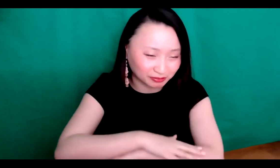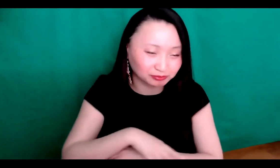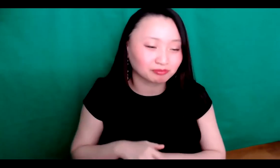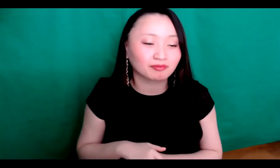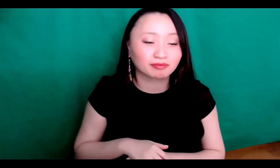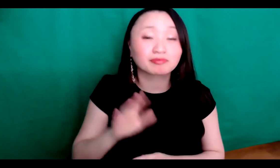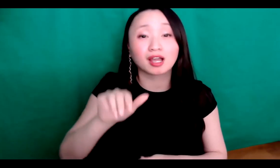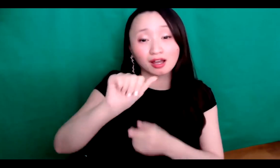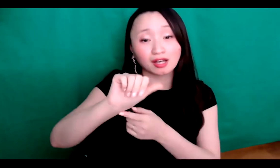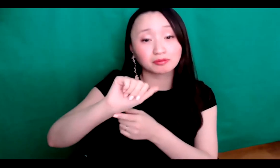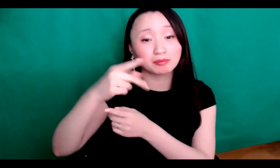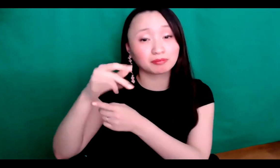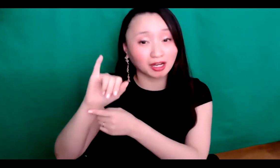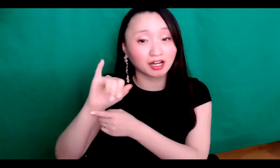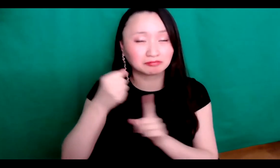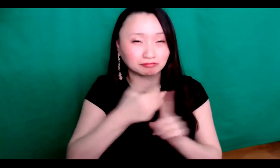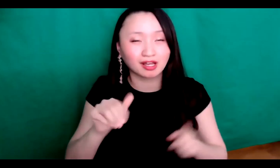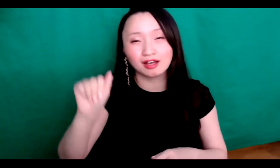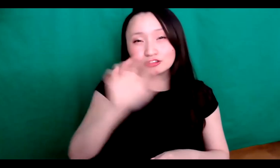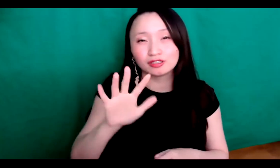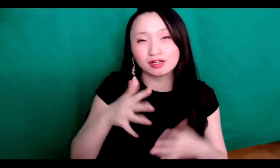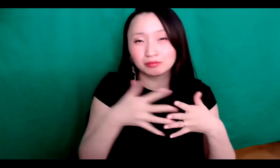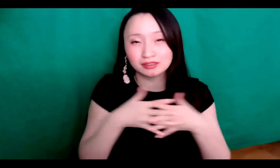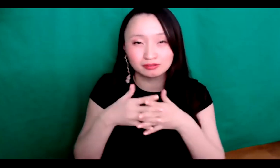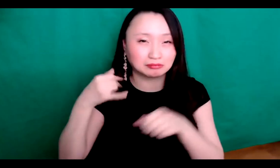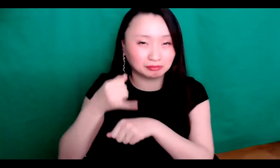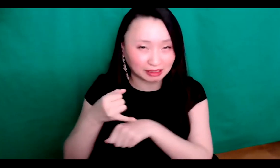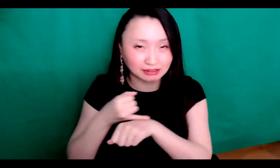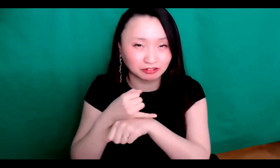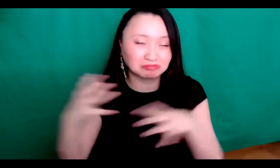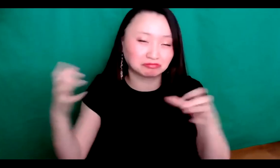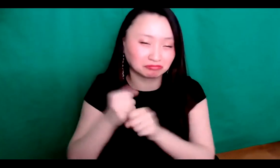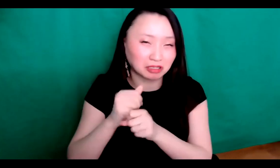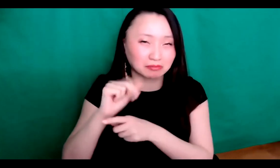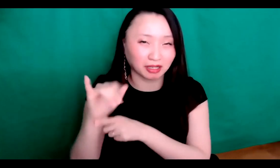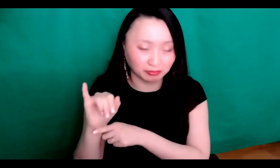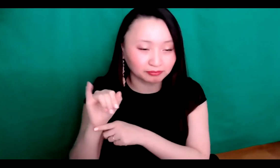We really want to thank Convo for giving us this platform API and Asian American Pacific